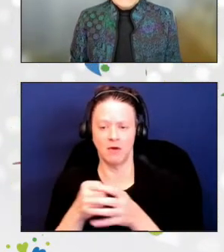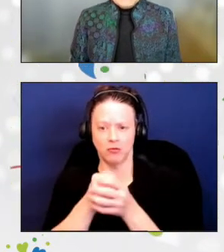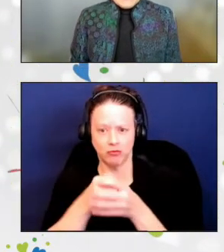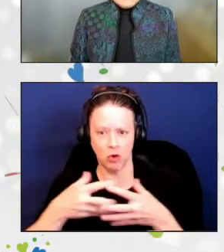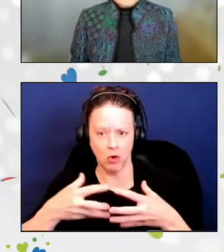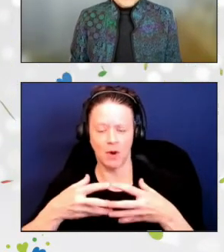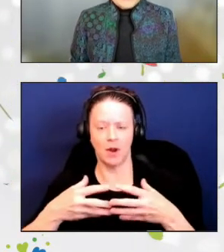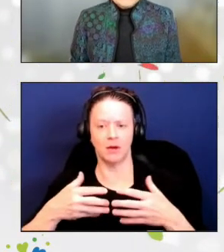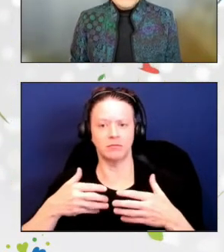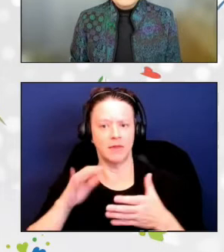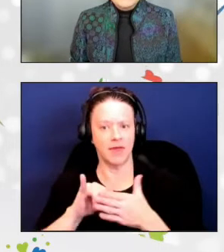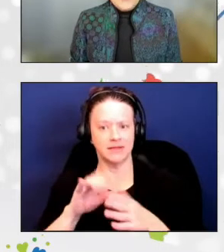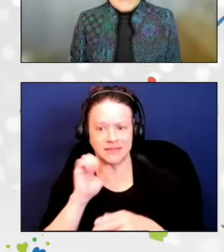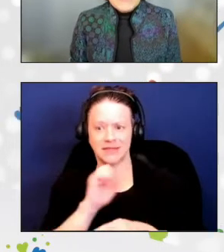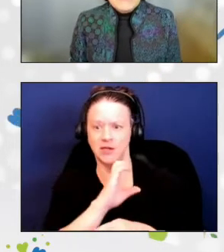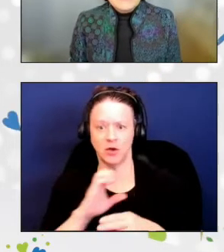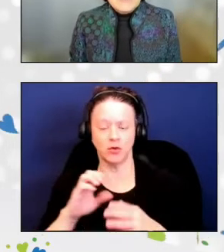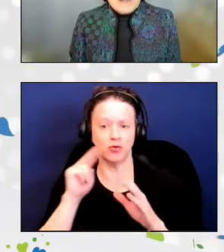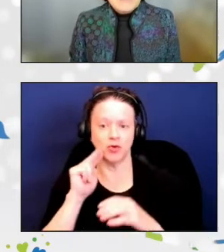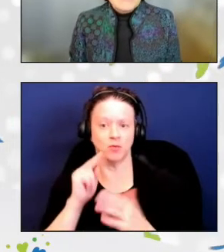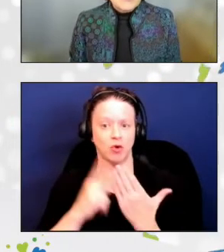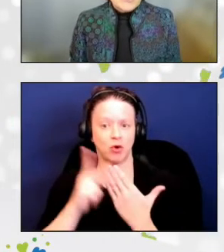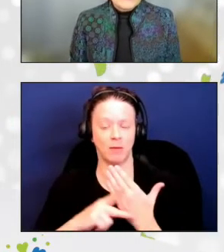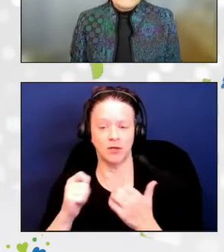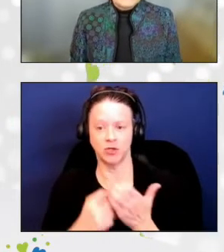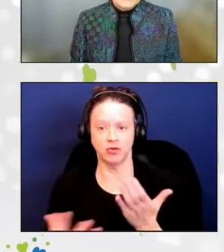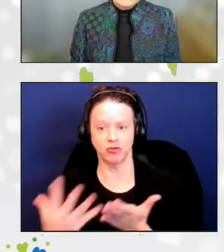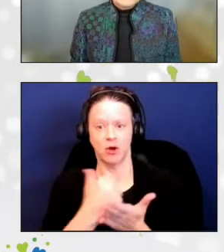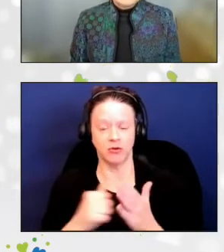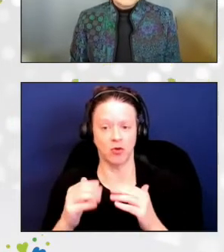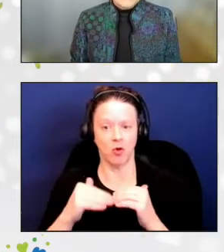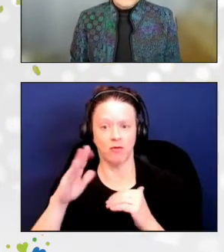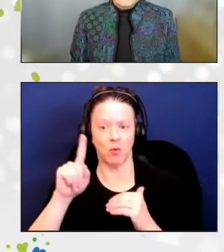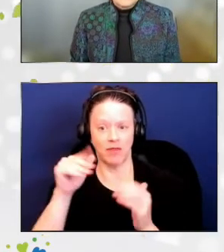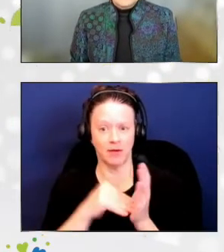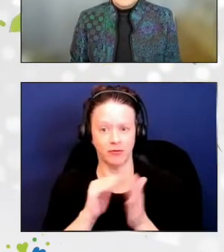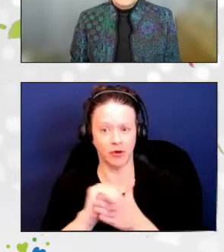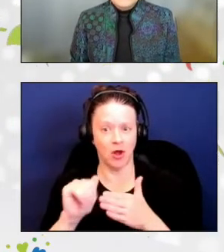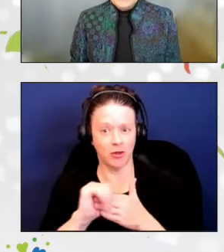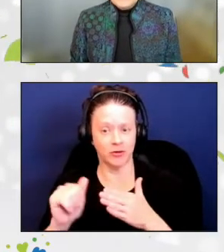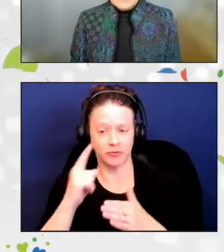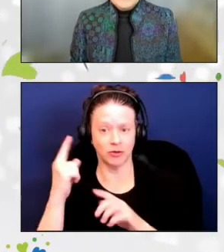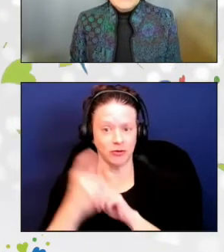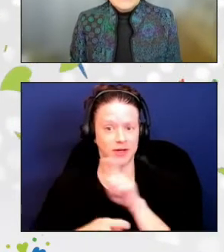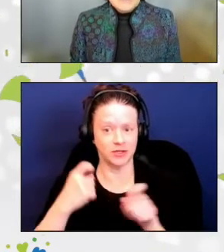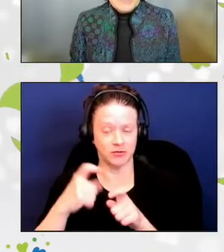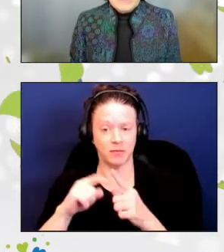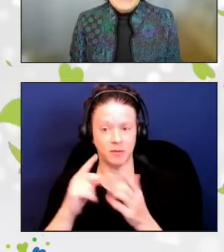Nikki has raised more than $1,000 worth of donations for the program by participating